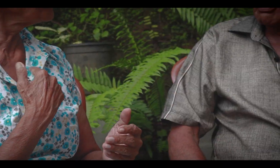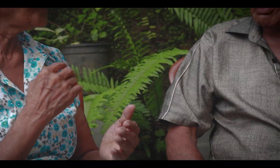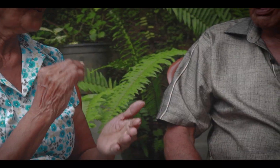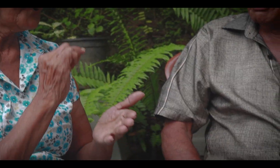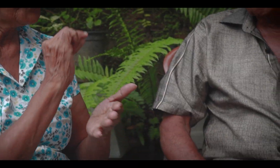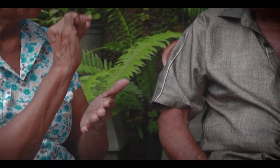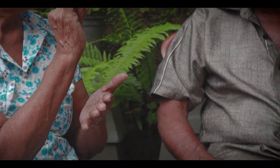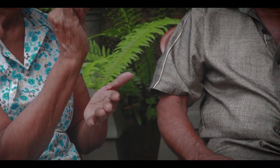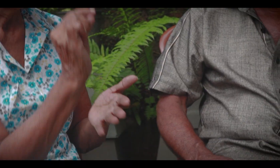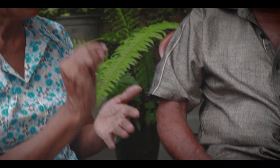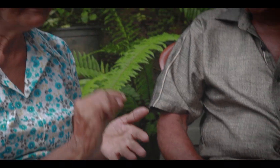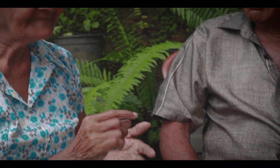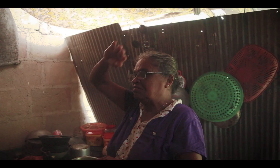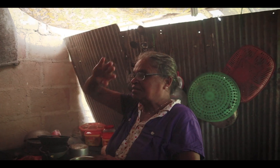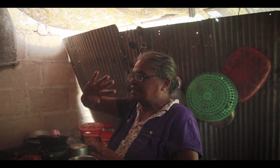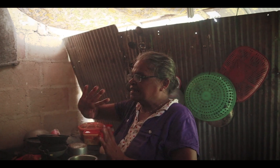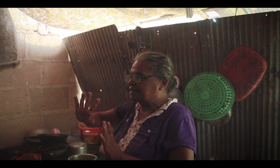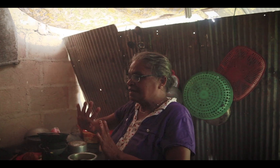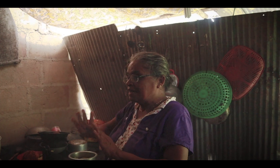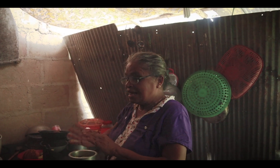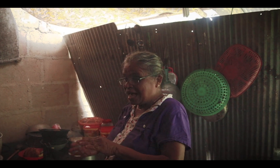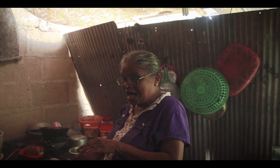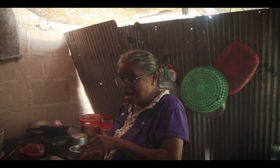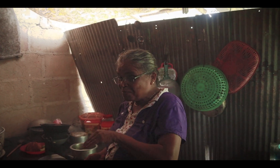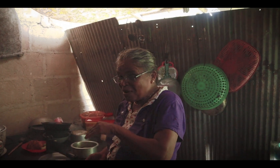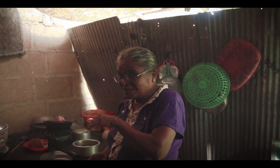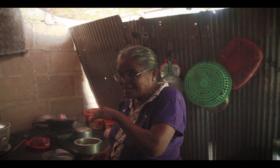Come, let's speak